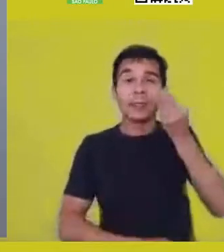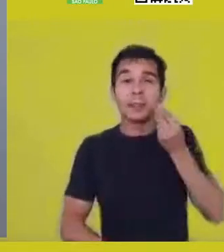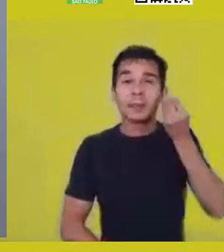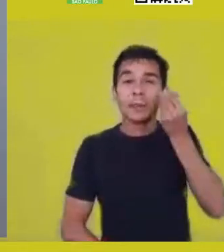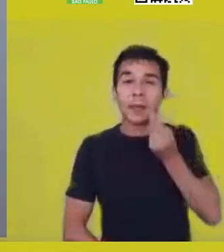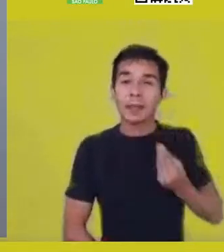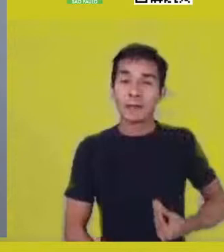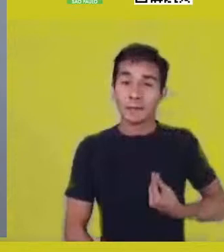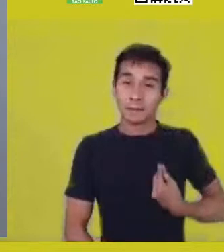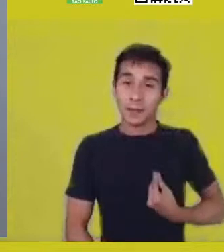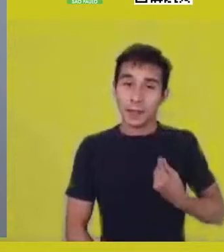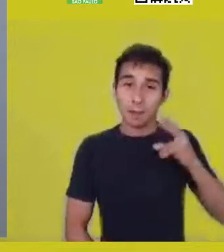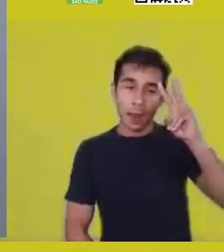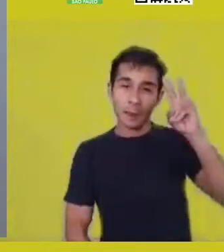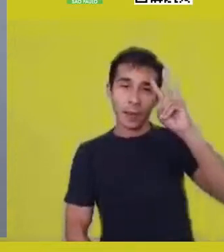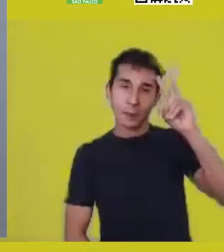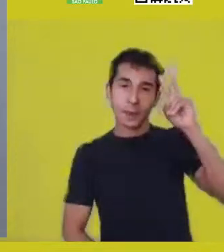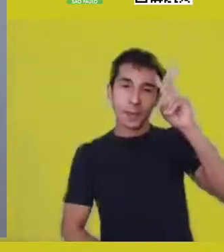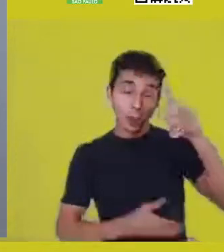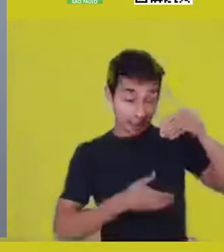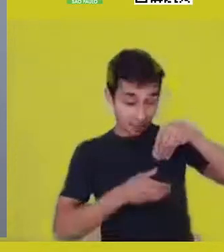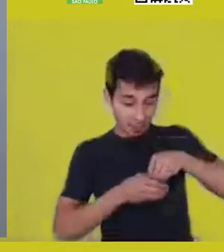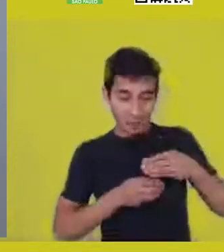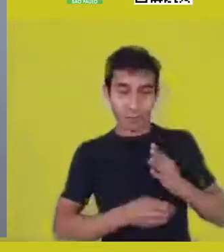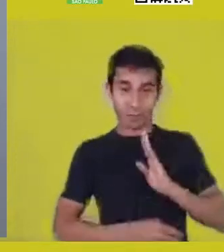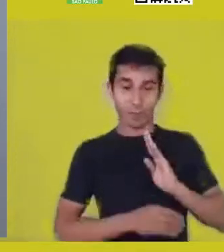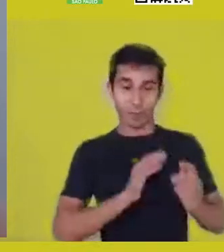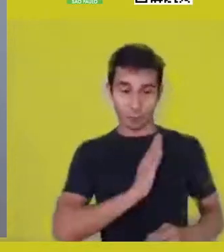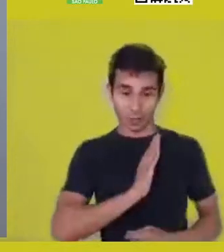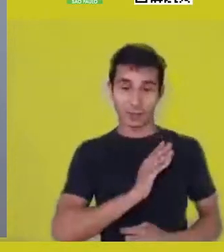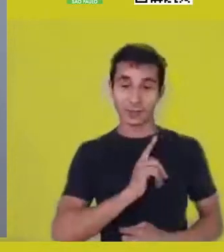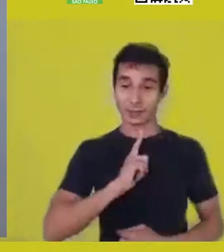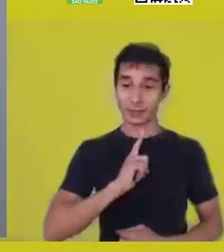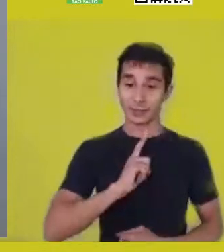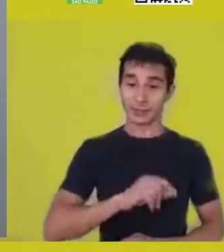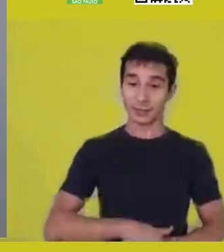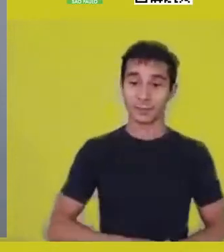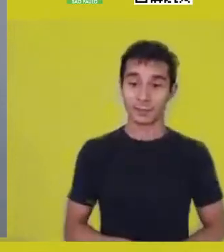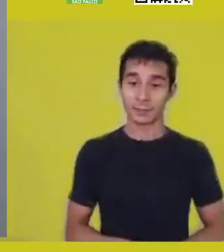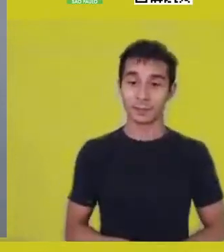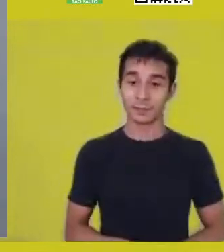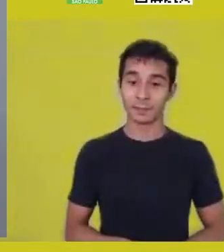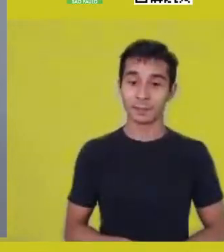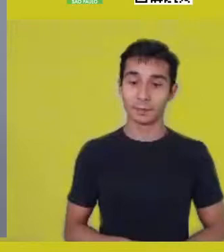So, this is art.